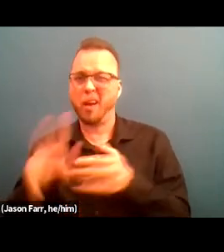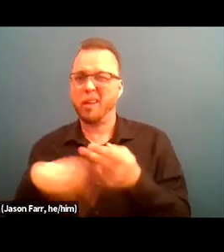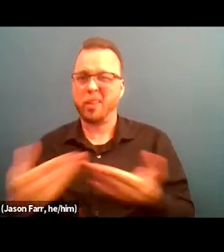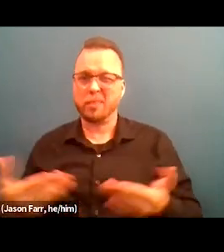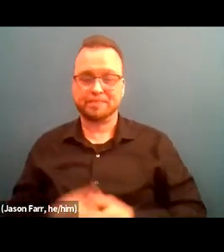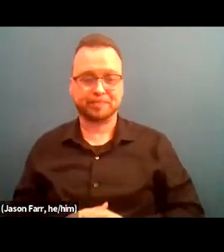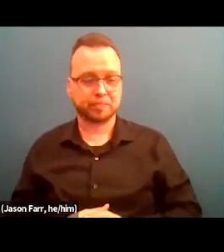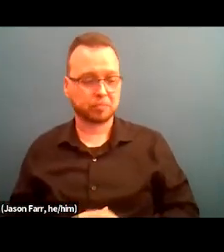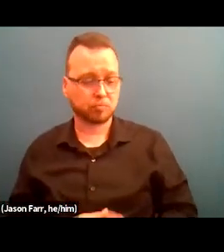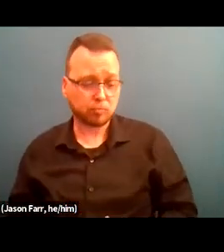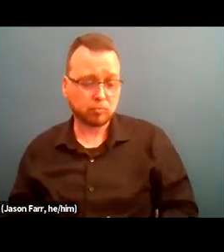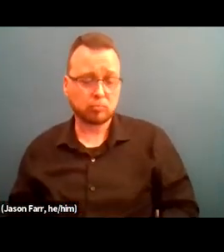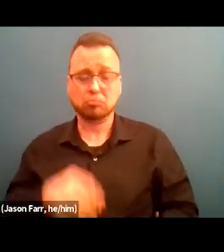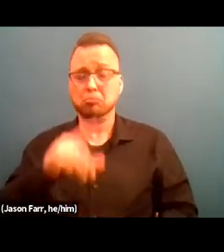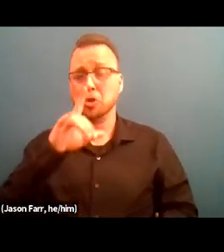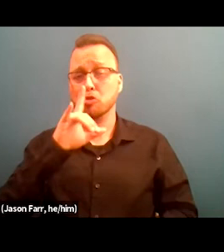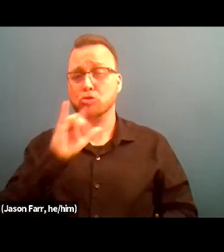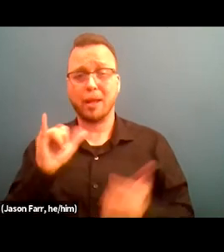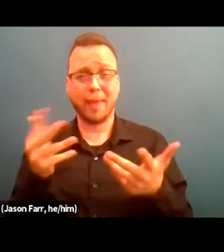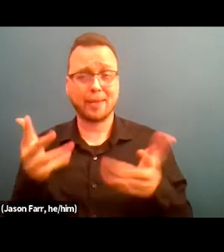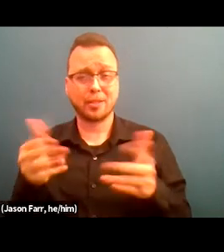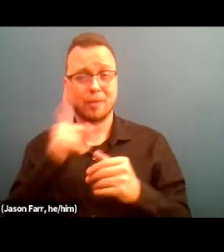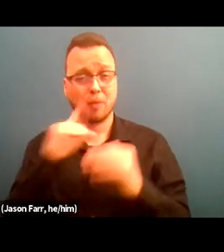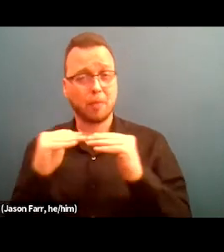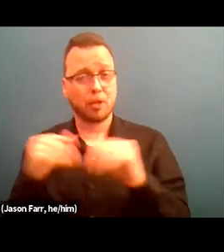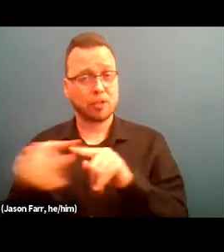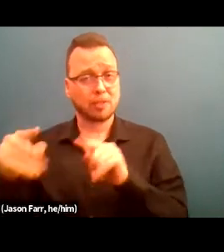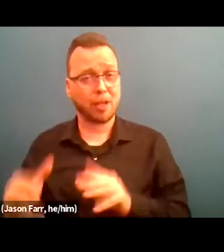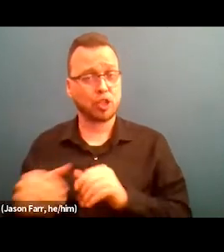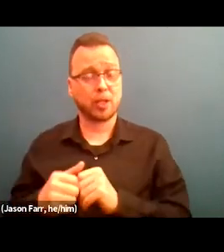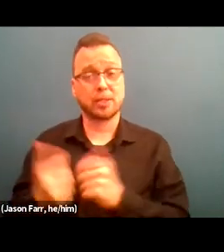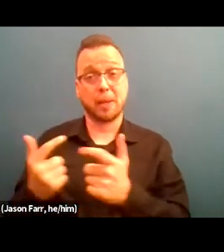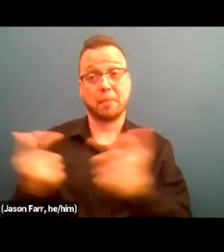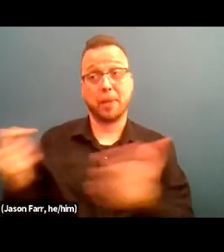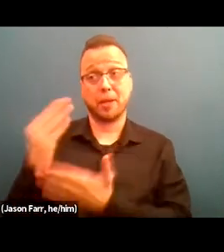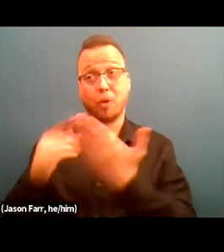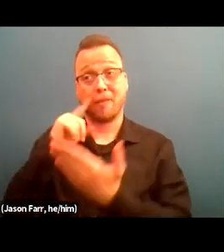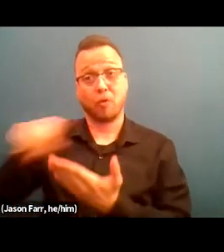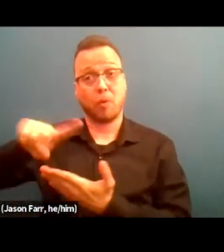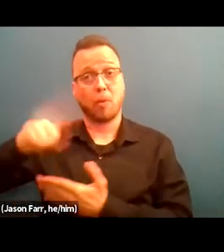And really that's really much it for the peer specialists. A big thing for them that they do is help